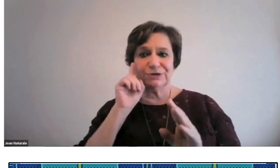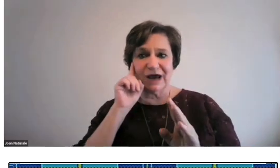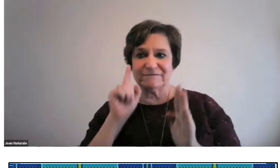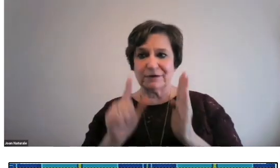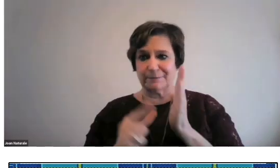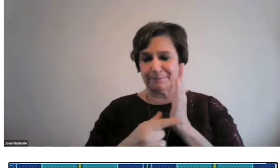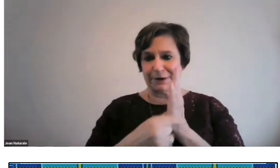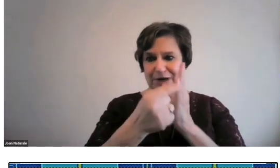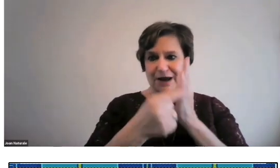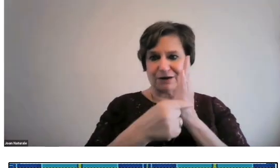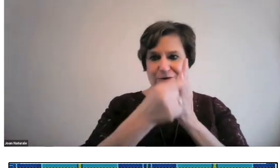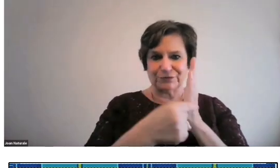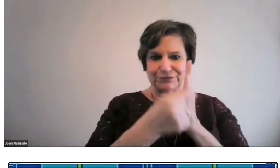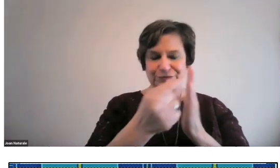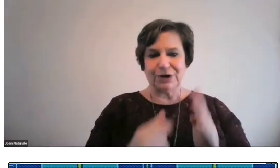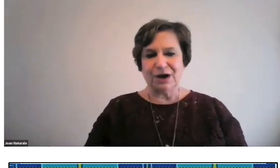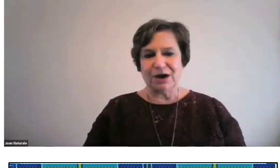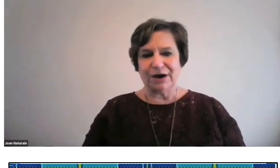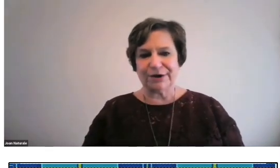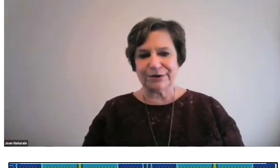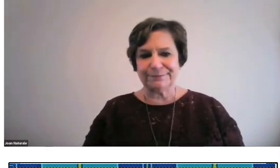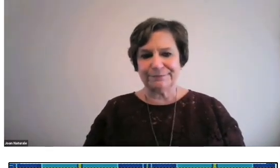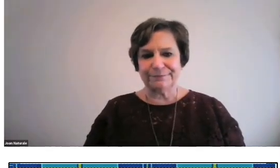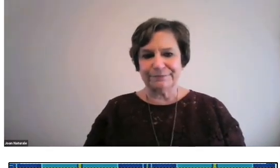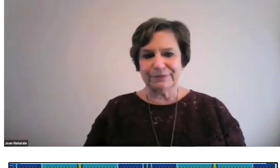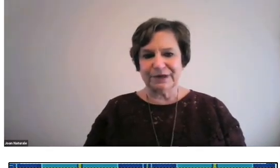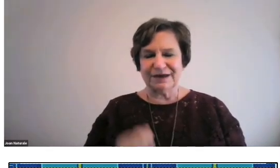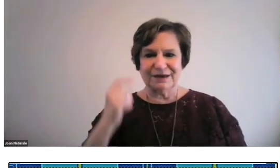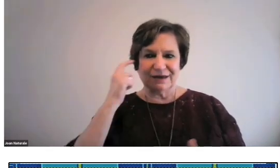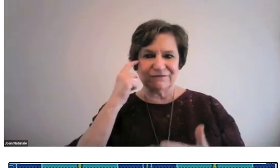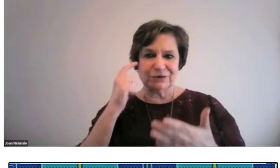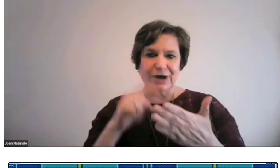Another important collection relates to deaf periodicals.